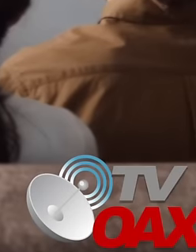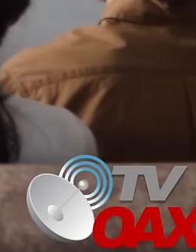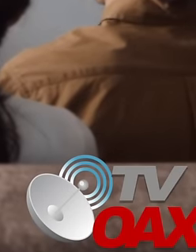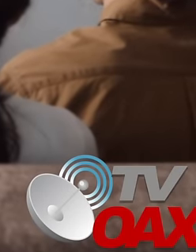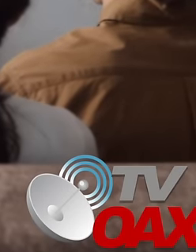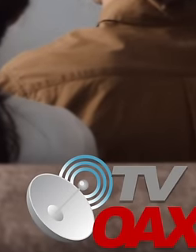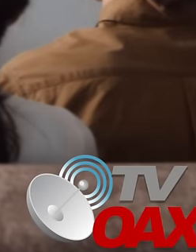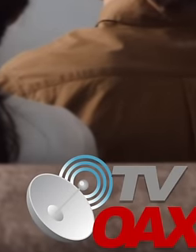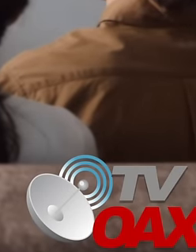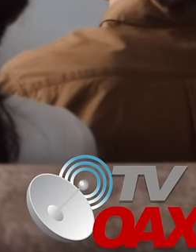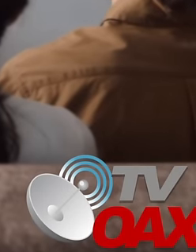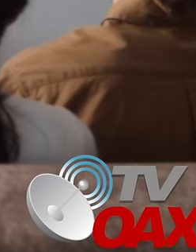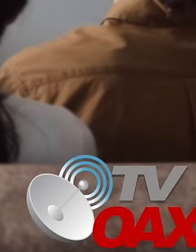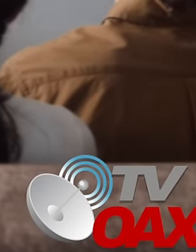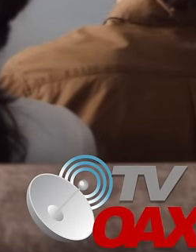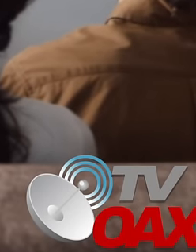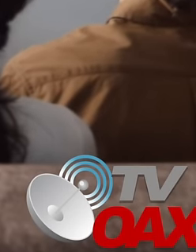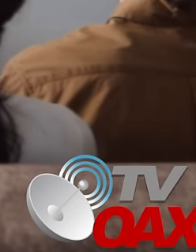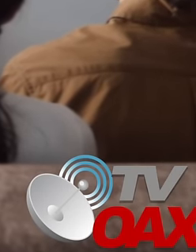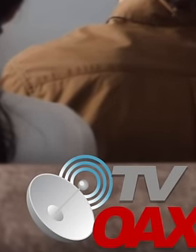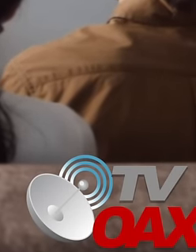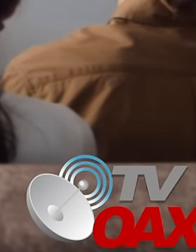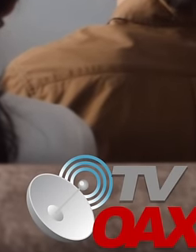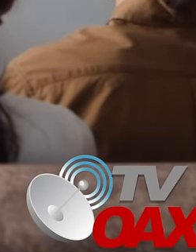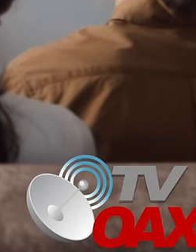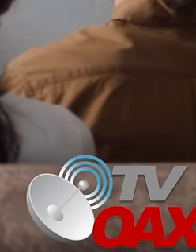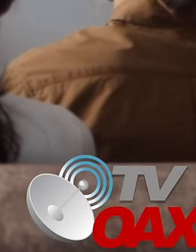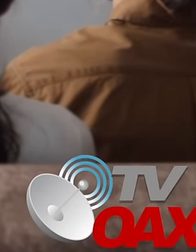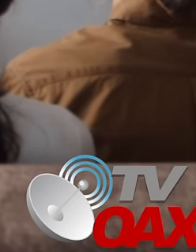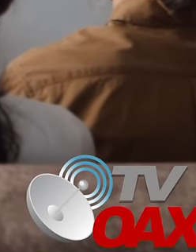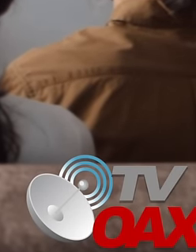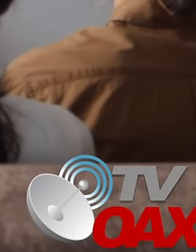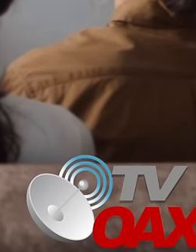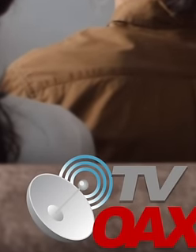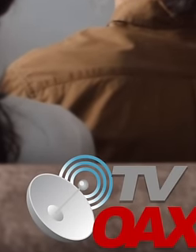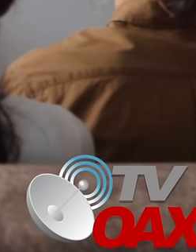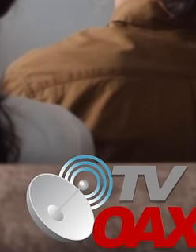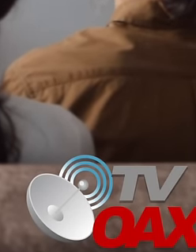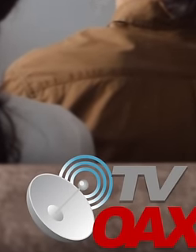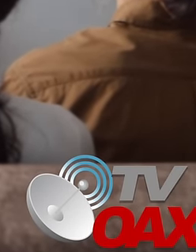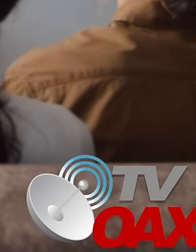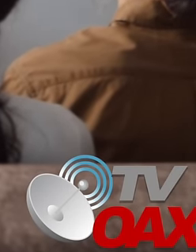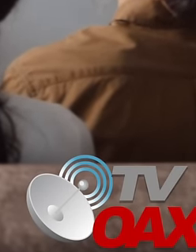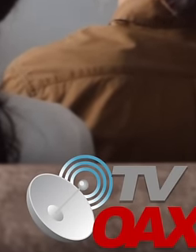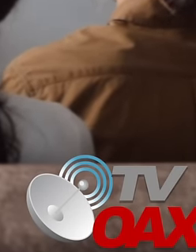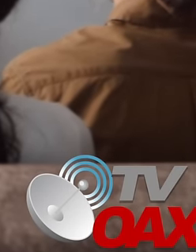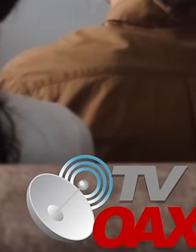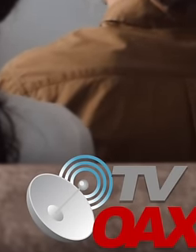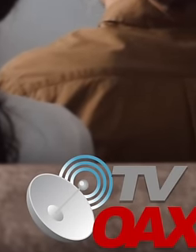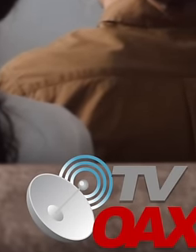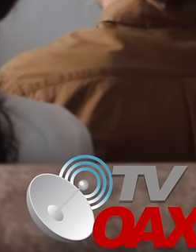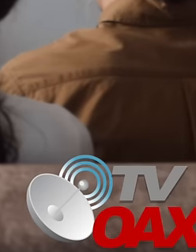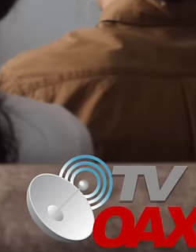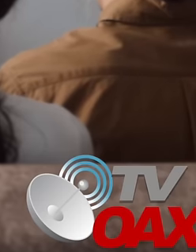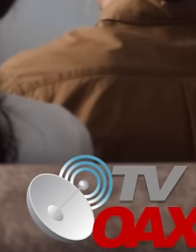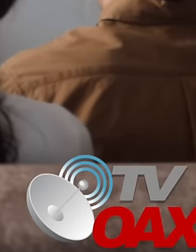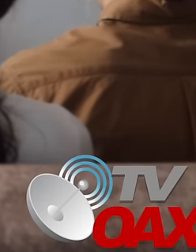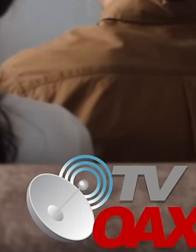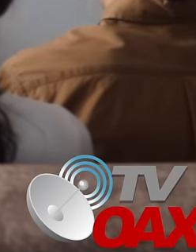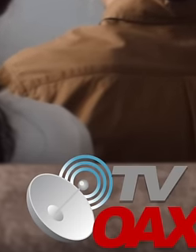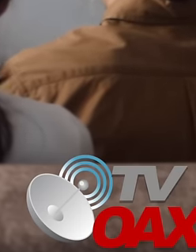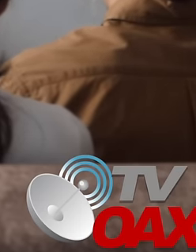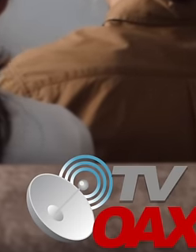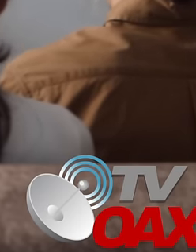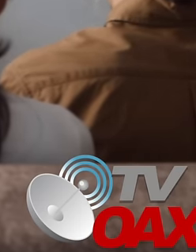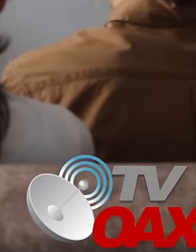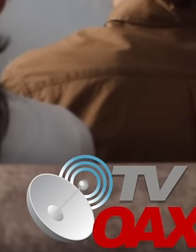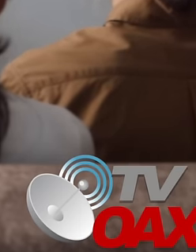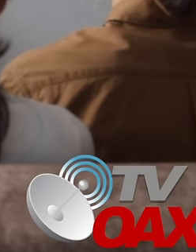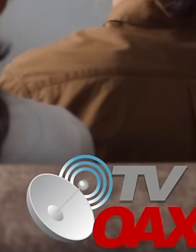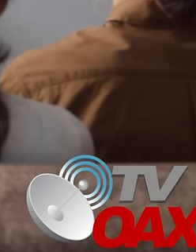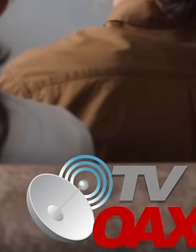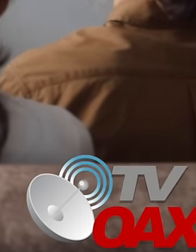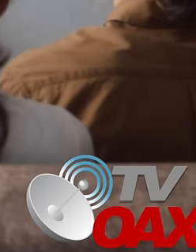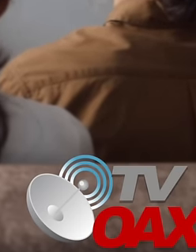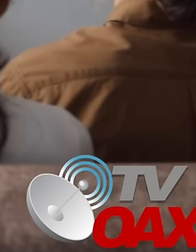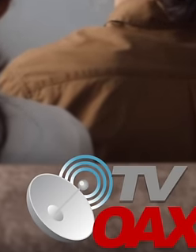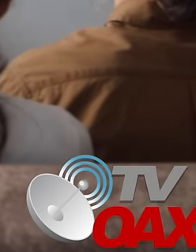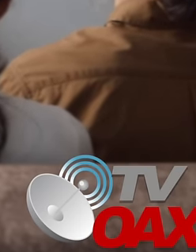I'm going to appear here with a tape, they want to silence me And where is the freedom, what do you want